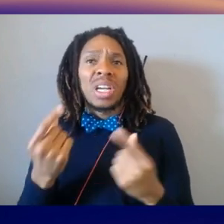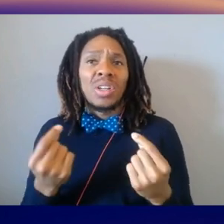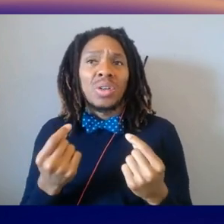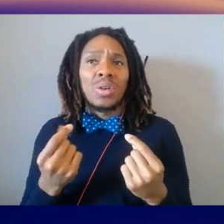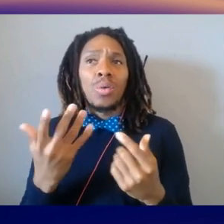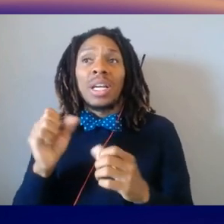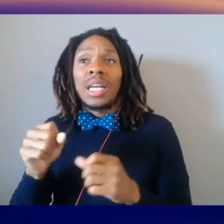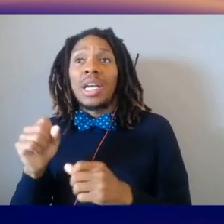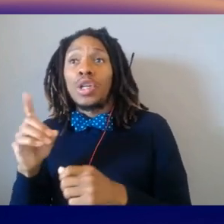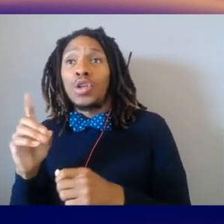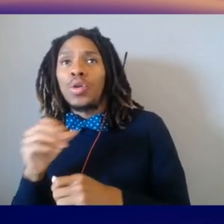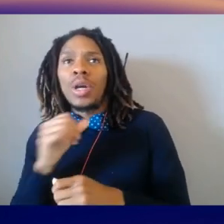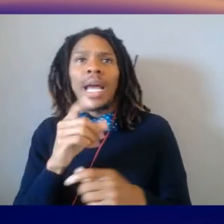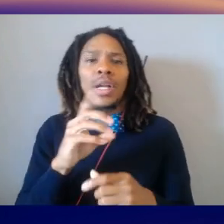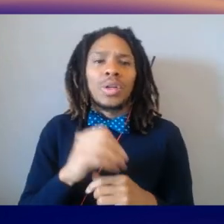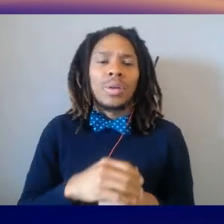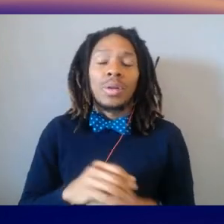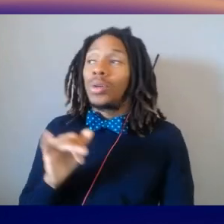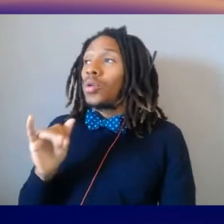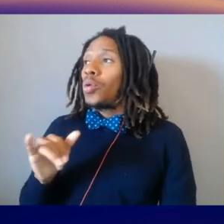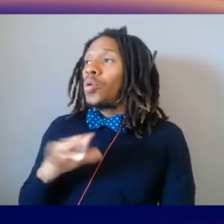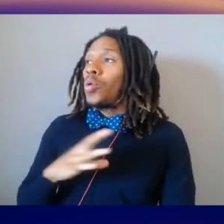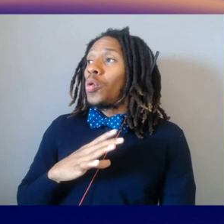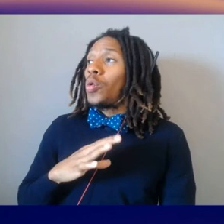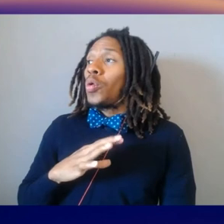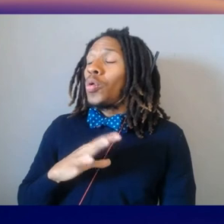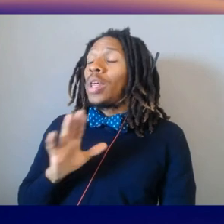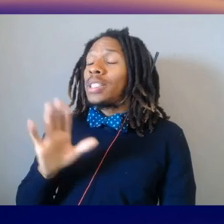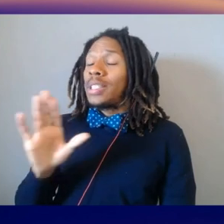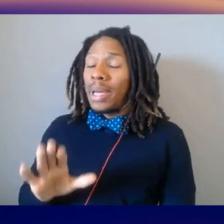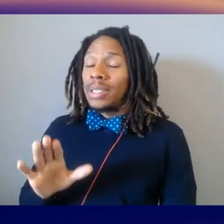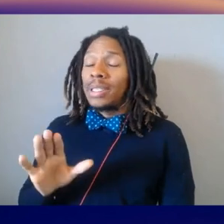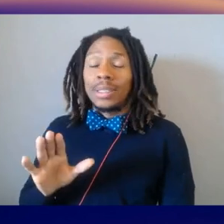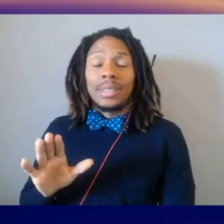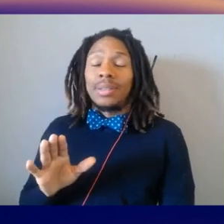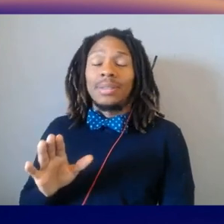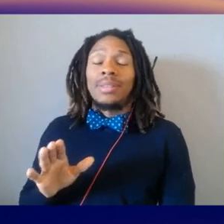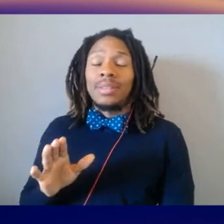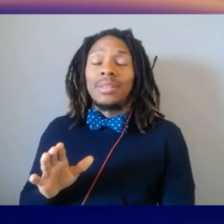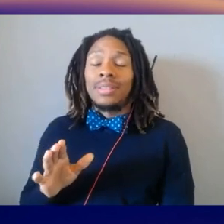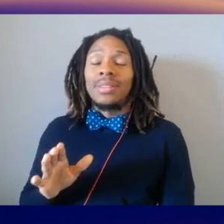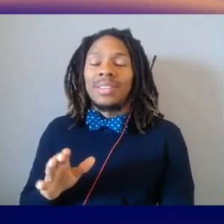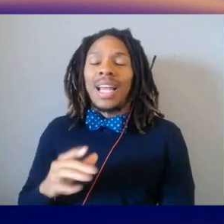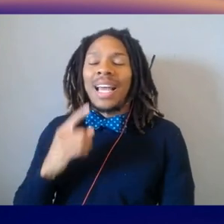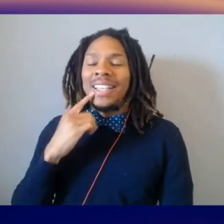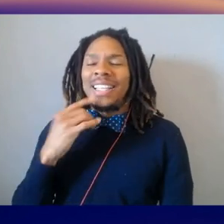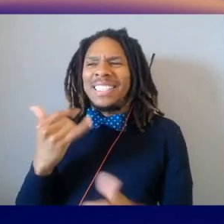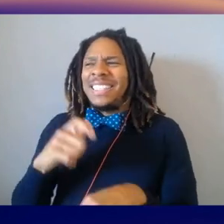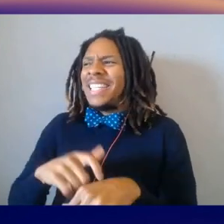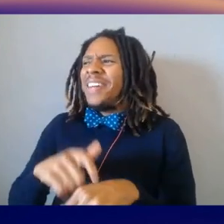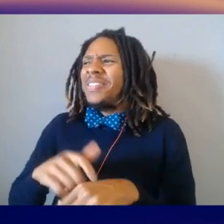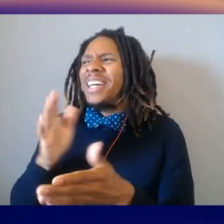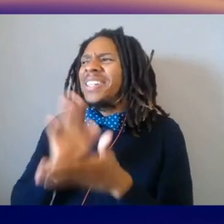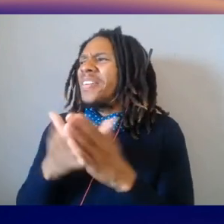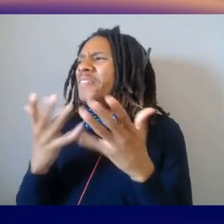That's pretty amazing. You know, I think we gotta wrap up, unfortunately, but thank you both for joining us.